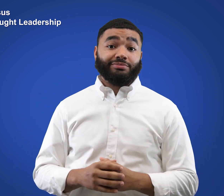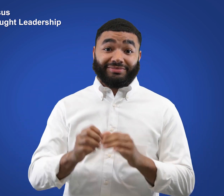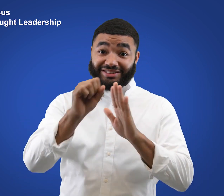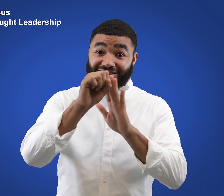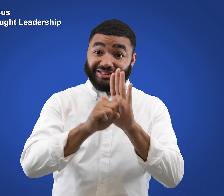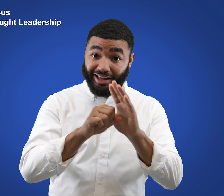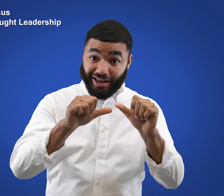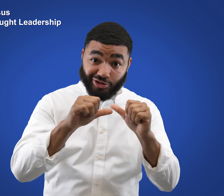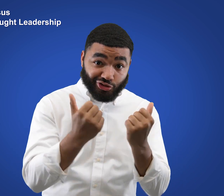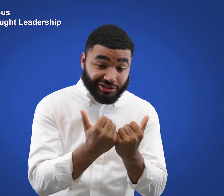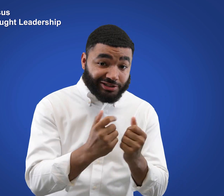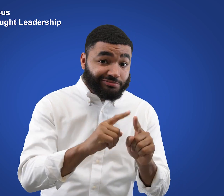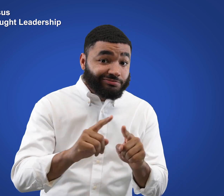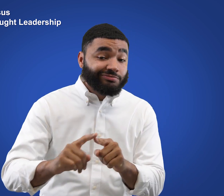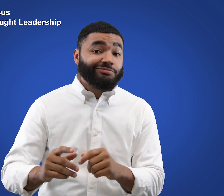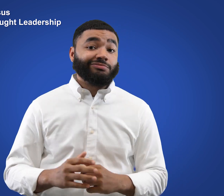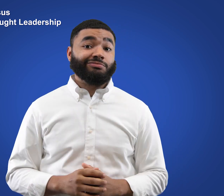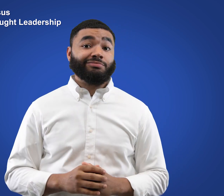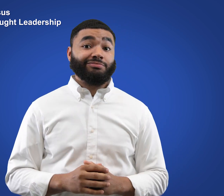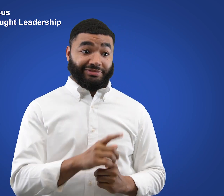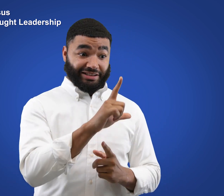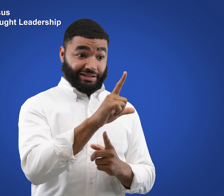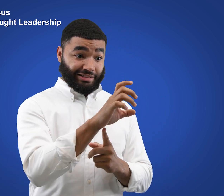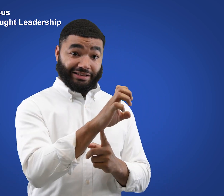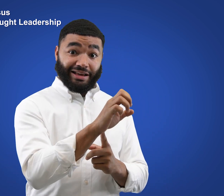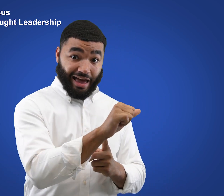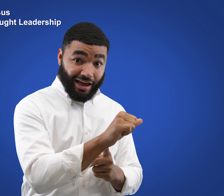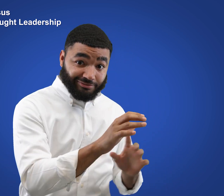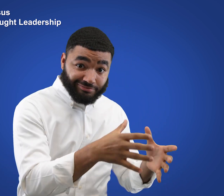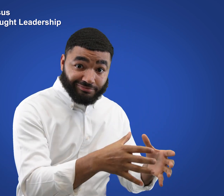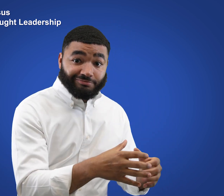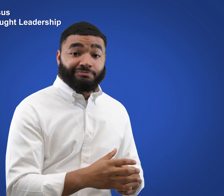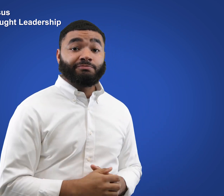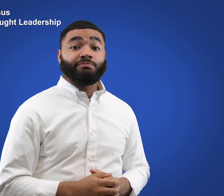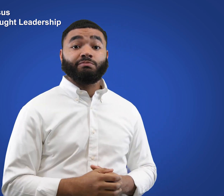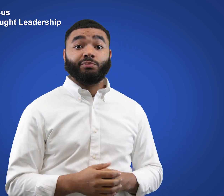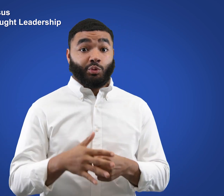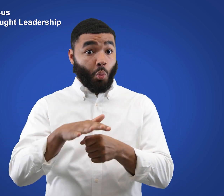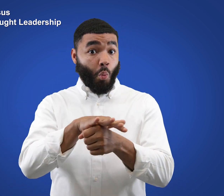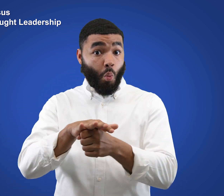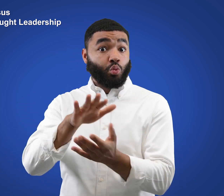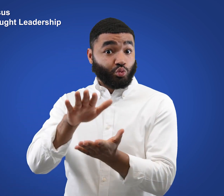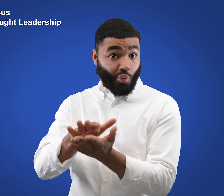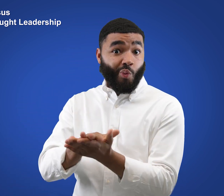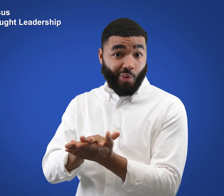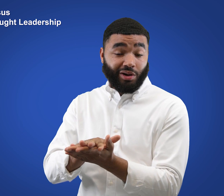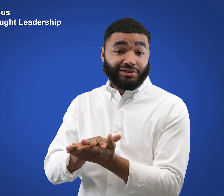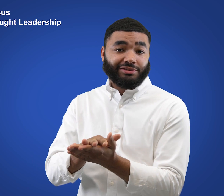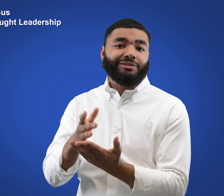state agencies, LEAs, other local schools,